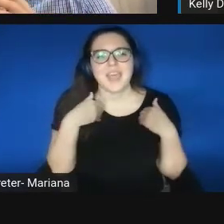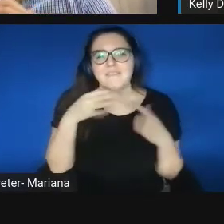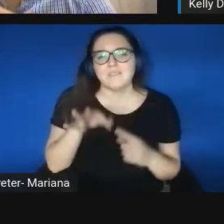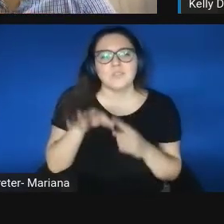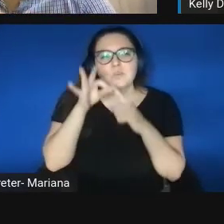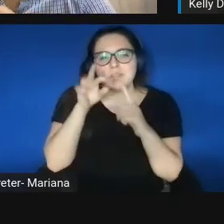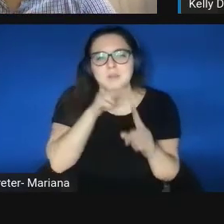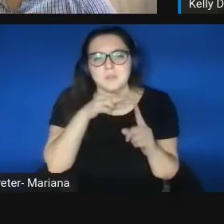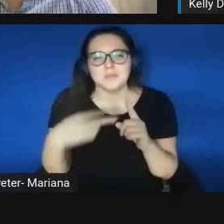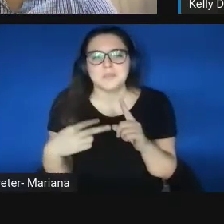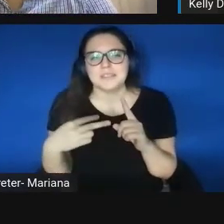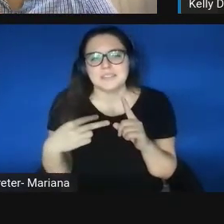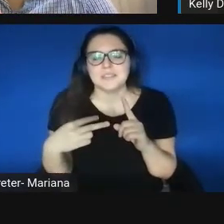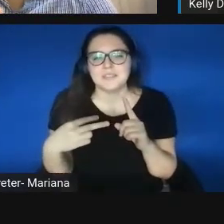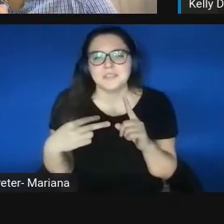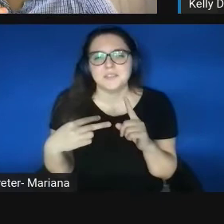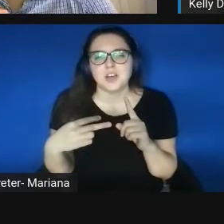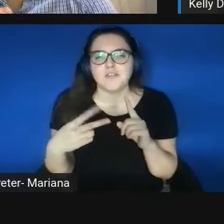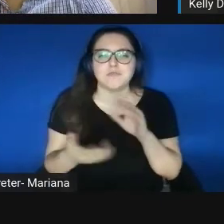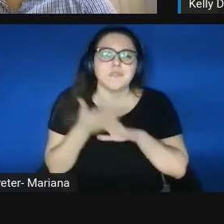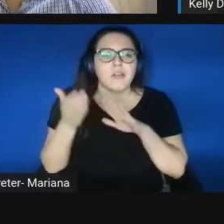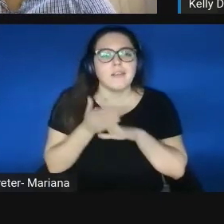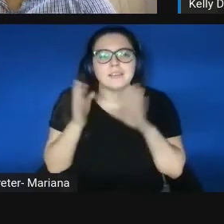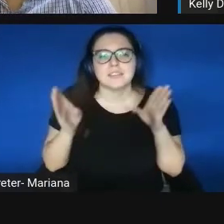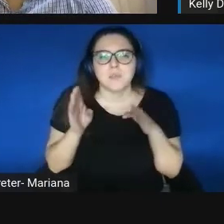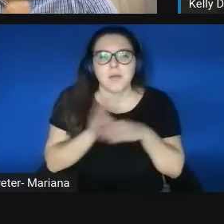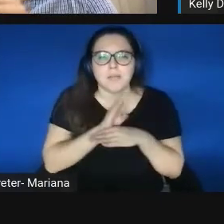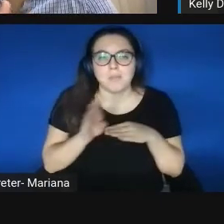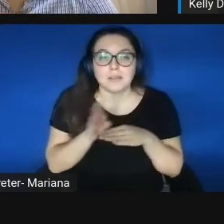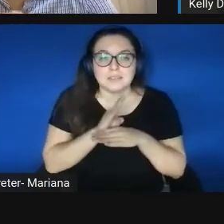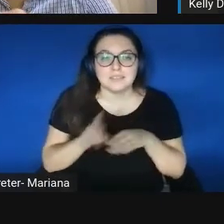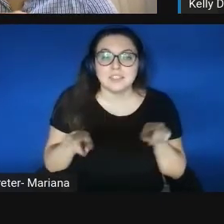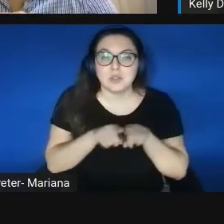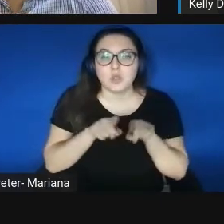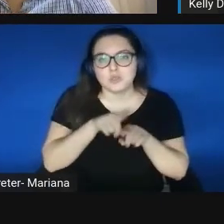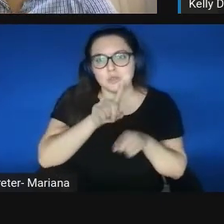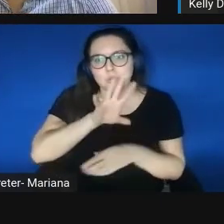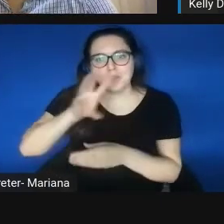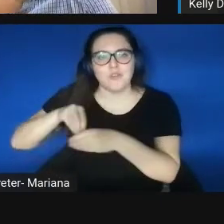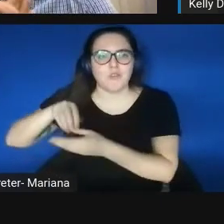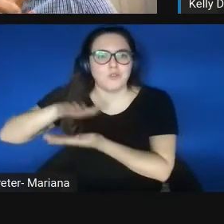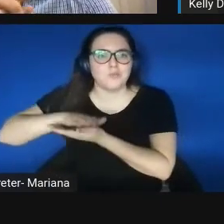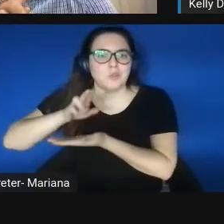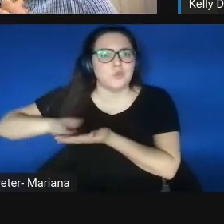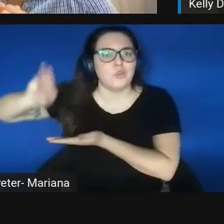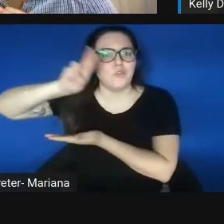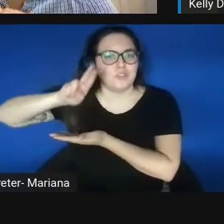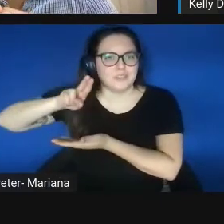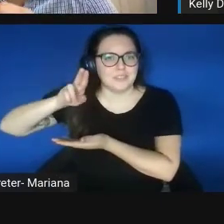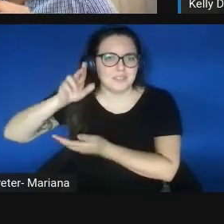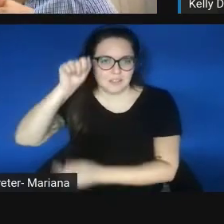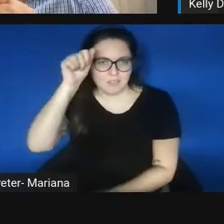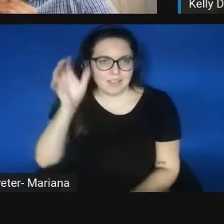of running a small business and also being at the University of Alaska, which is one of the minority serving institutions,